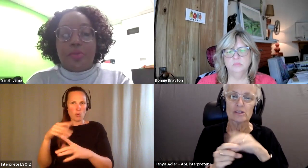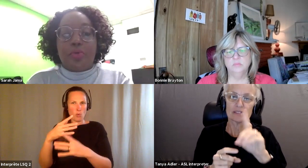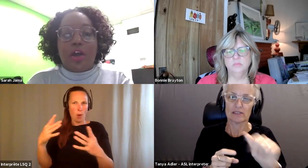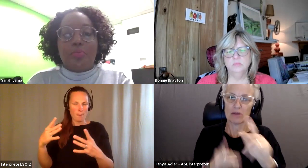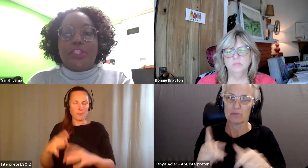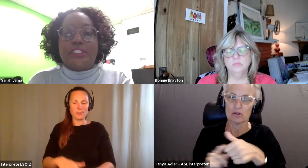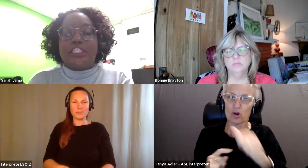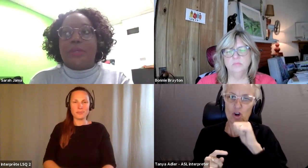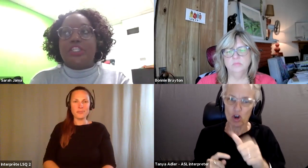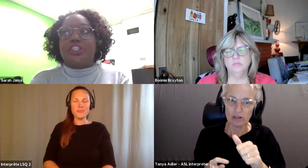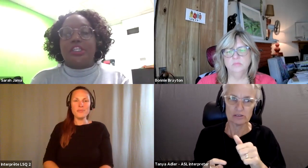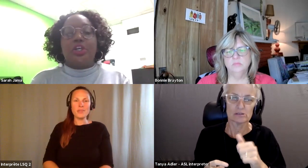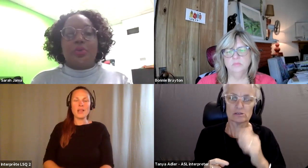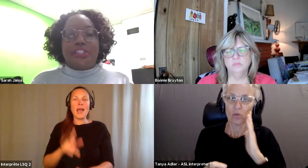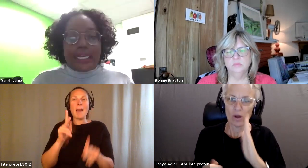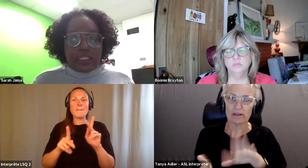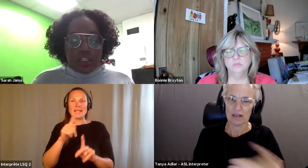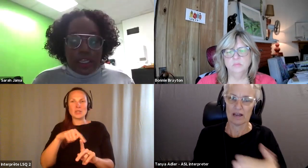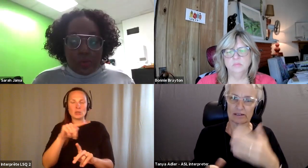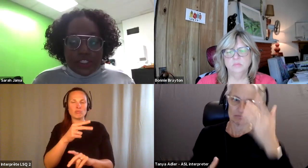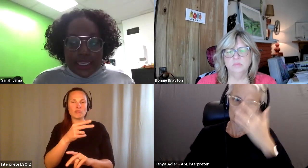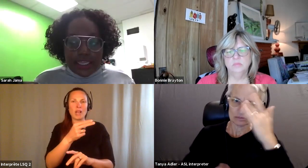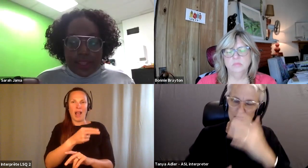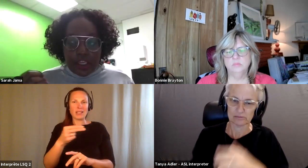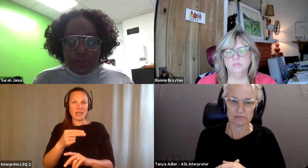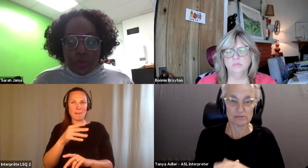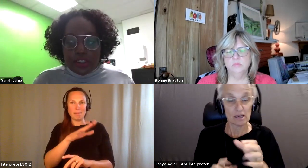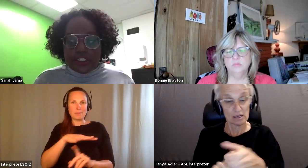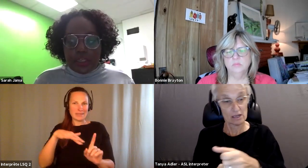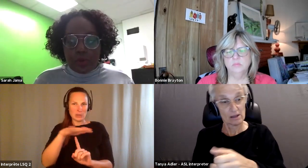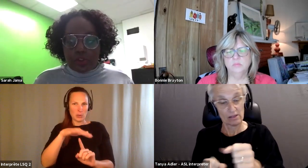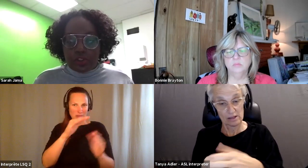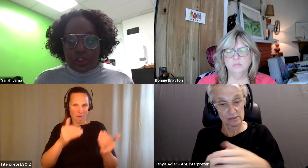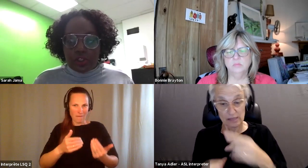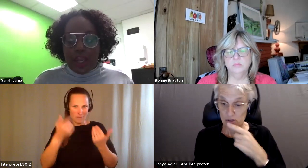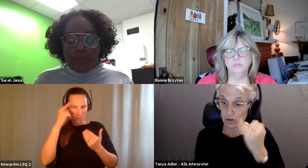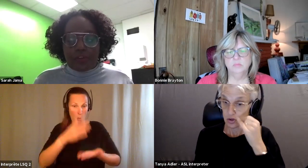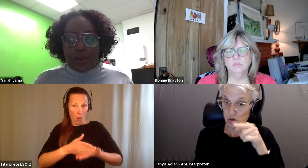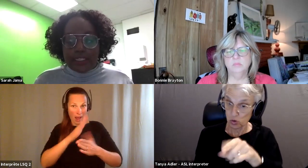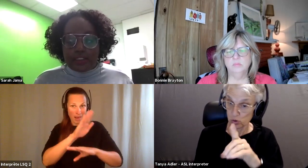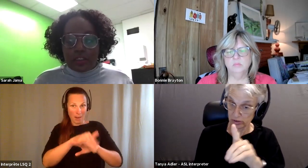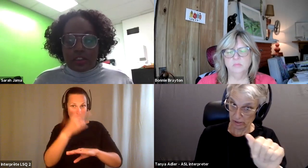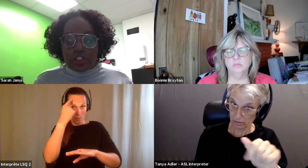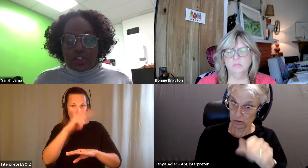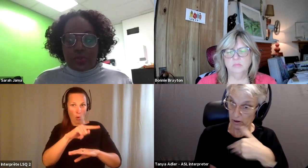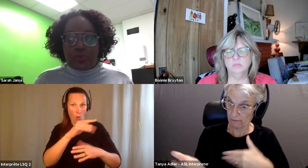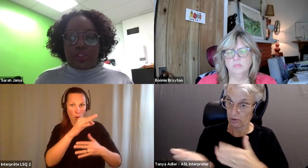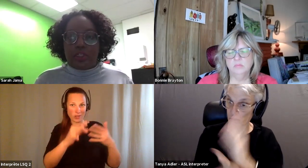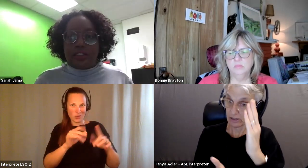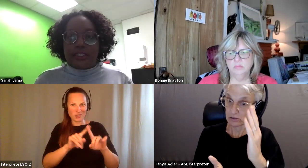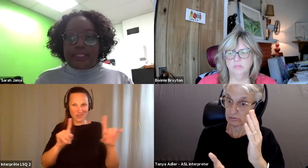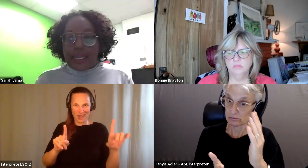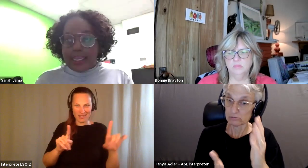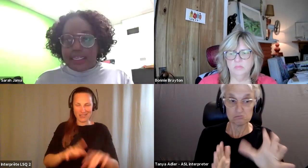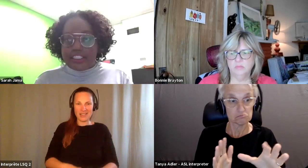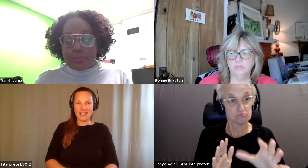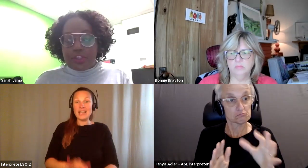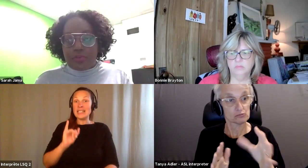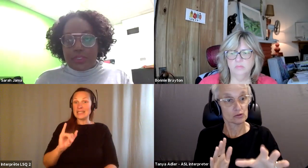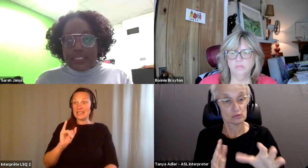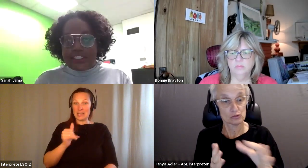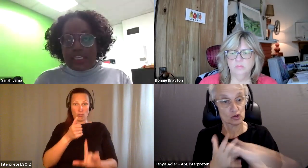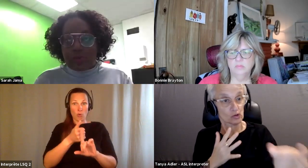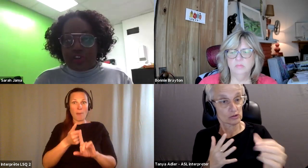Sarah Jama: And the problem with this expansion was that it was saying that if you were disabled, you have the right to choose to die, simply for being disabled.